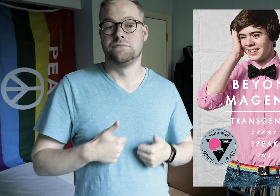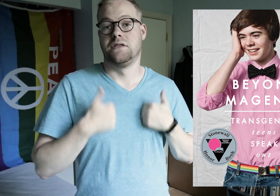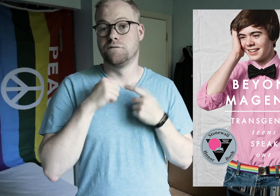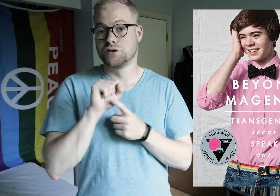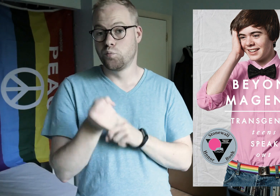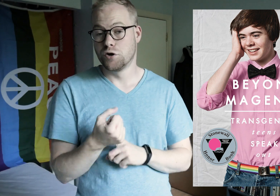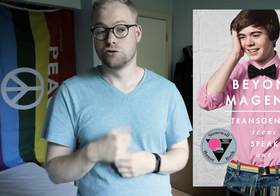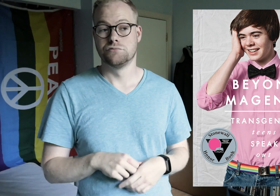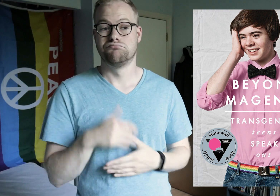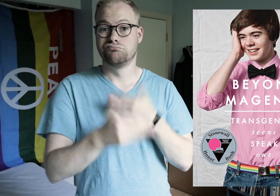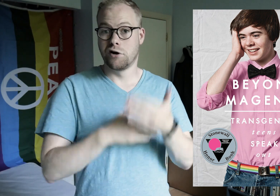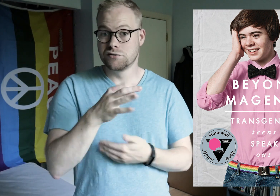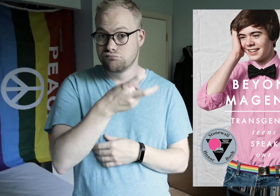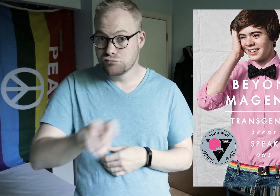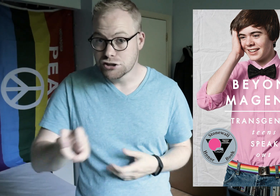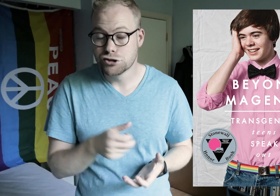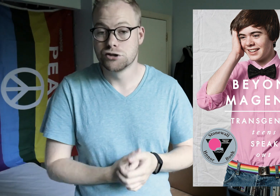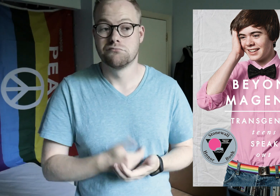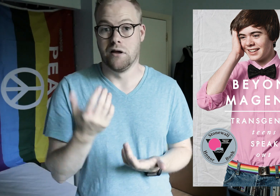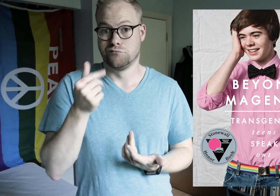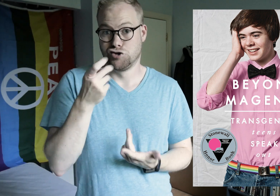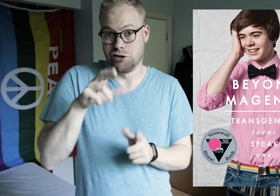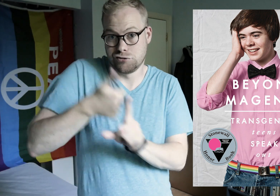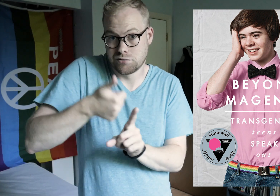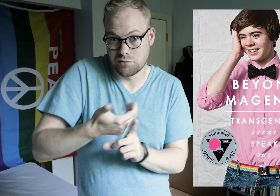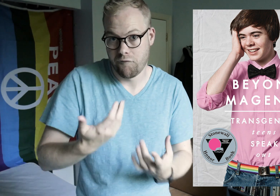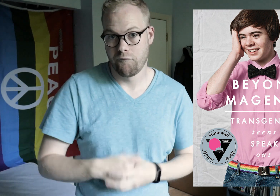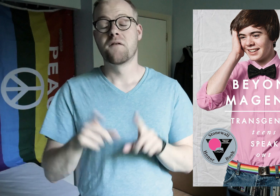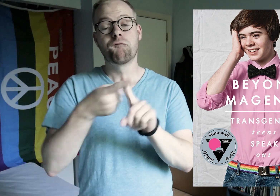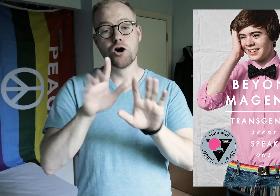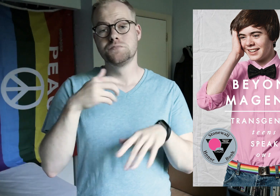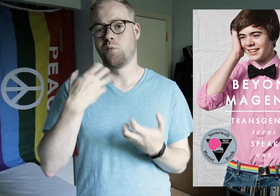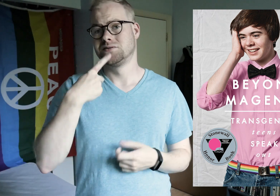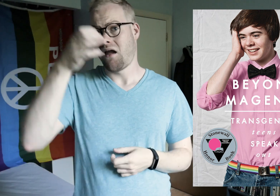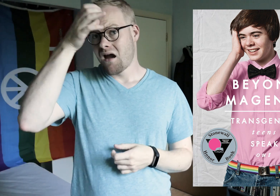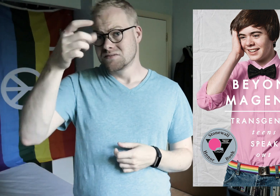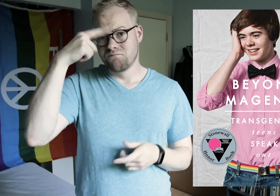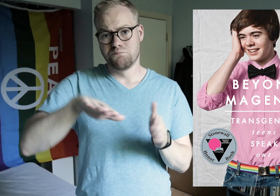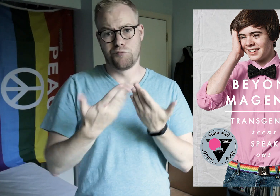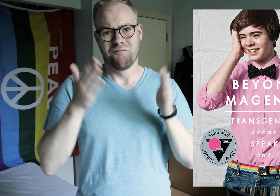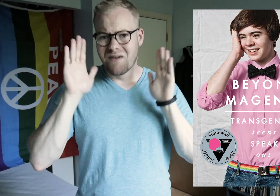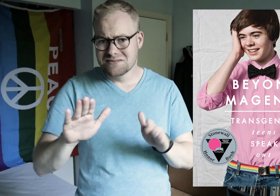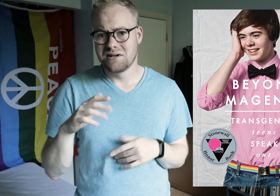living situations, the process of transition, and their gender itself. First, I want to say that the concept for this book is fantastic.